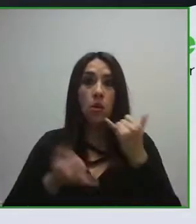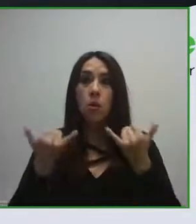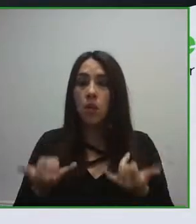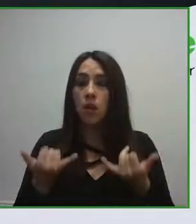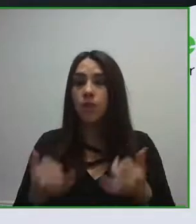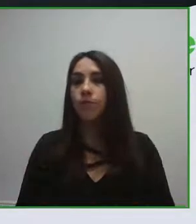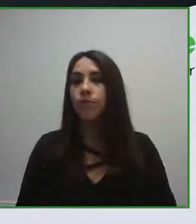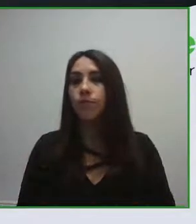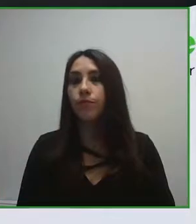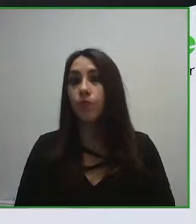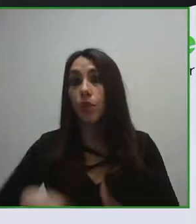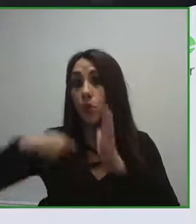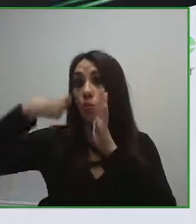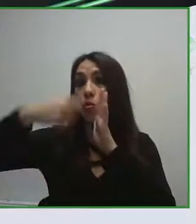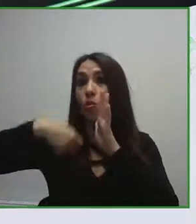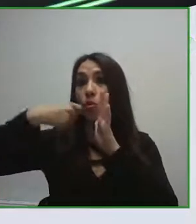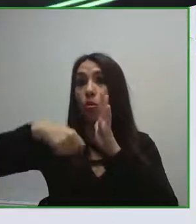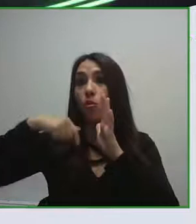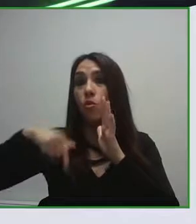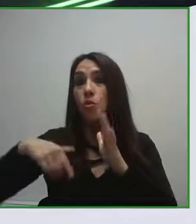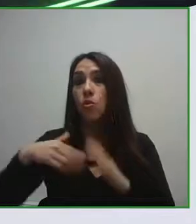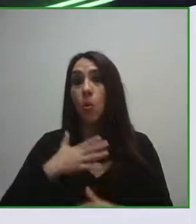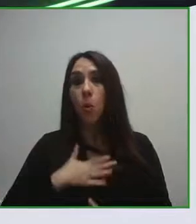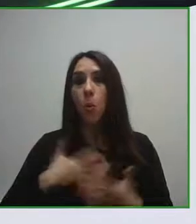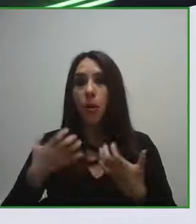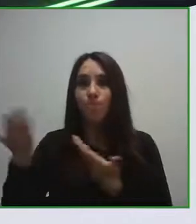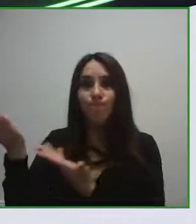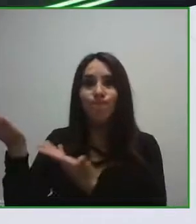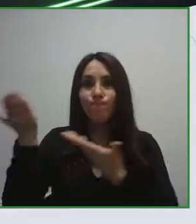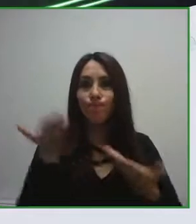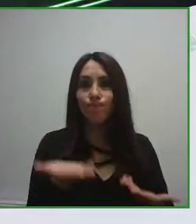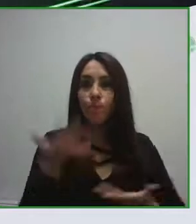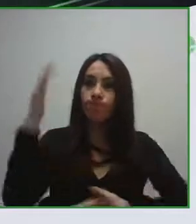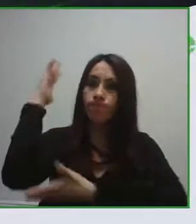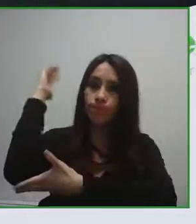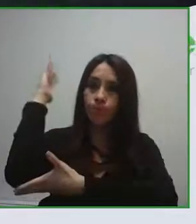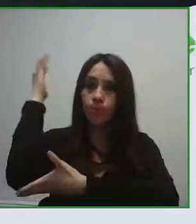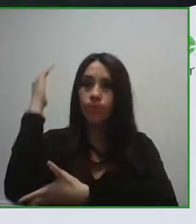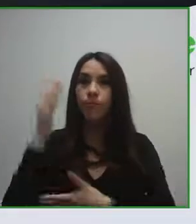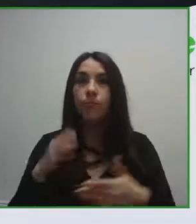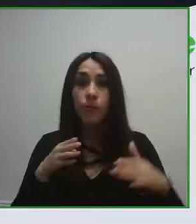participate to the next session that is called “Access to information and web accessibility”. In